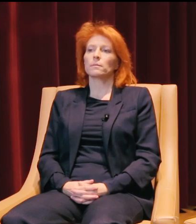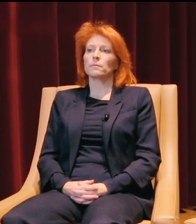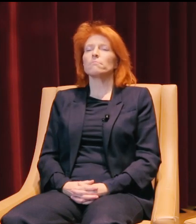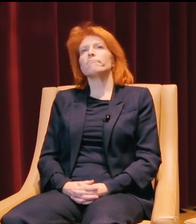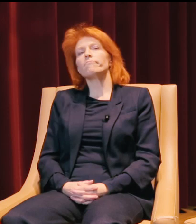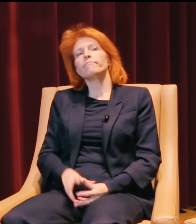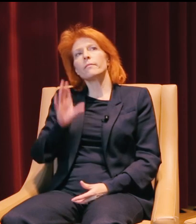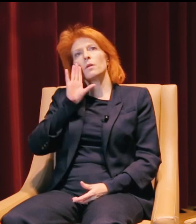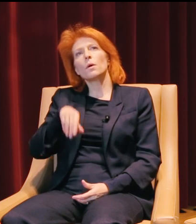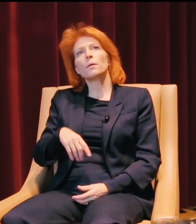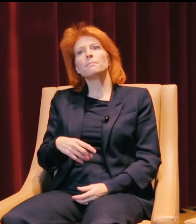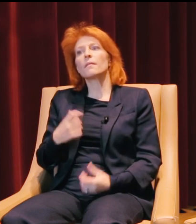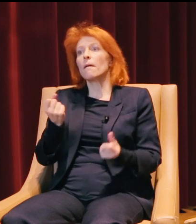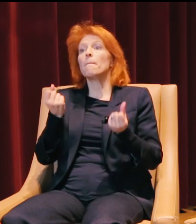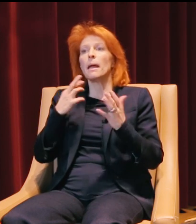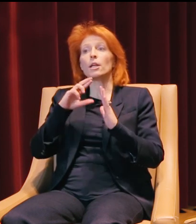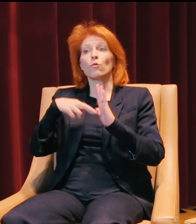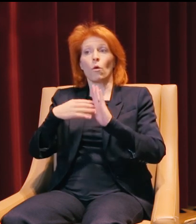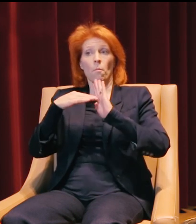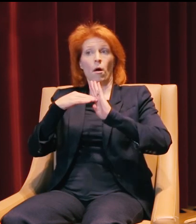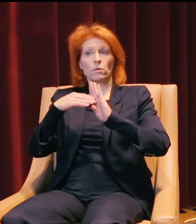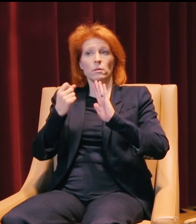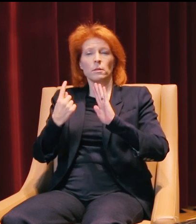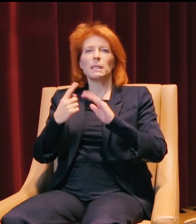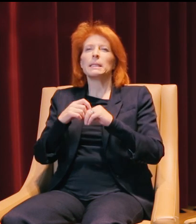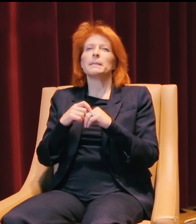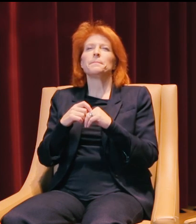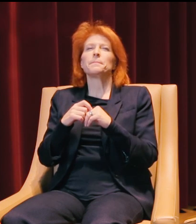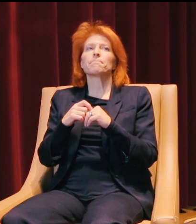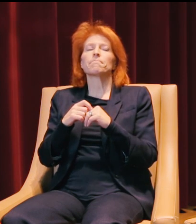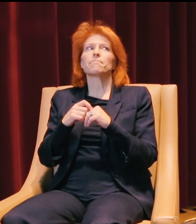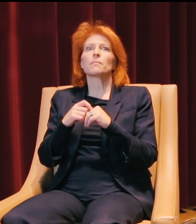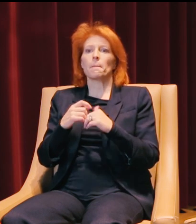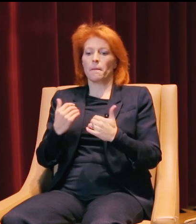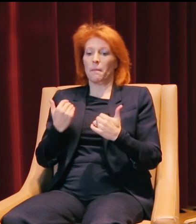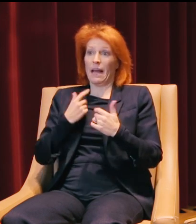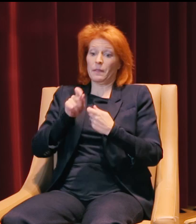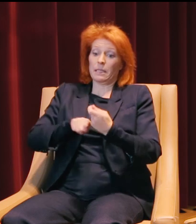You know, I have many role models, but I don't necessarily have a specific